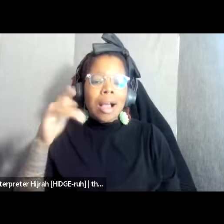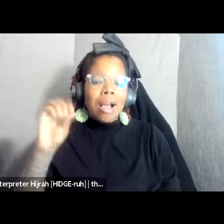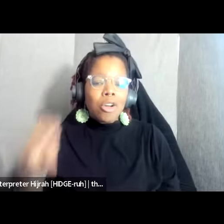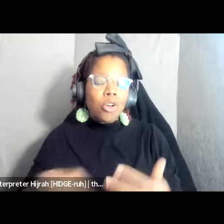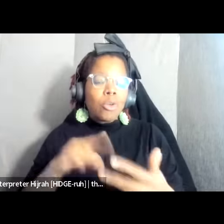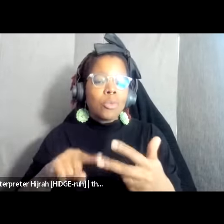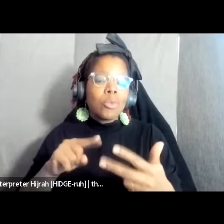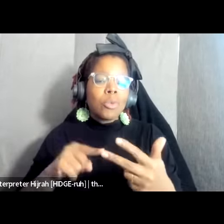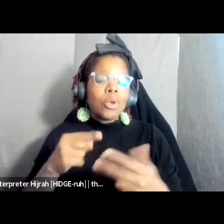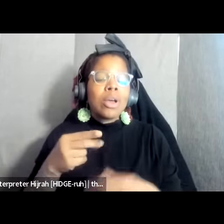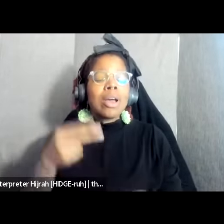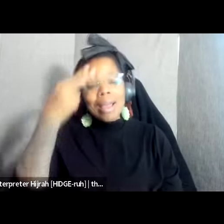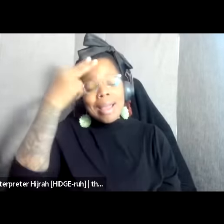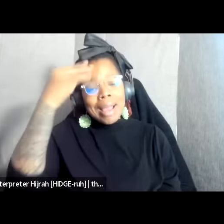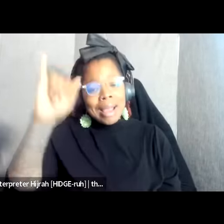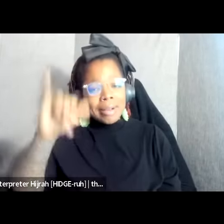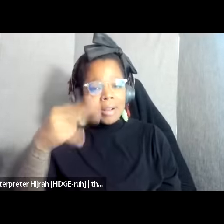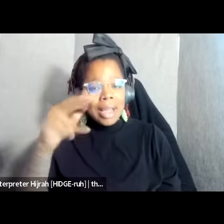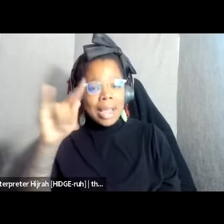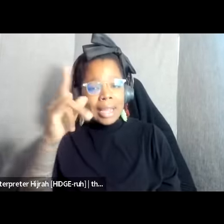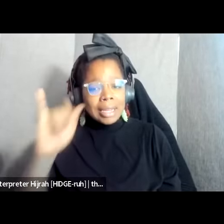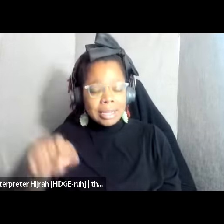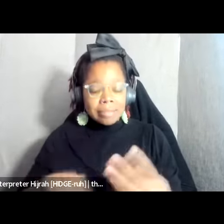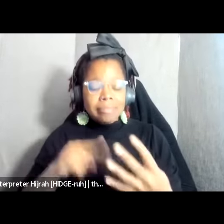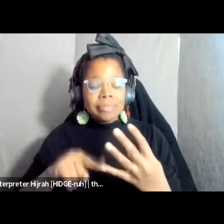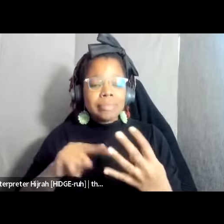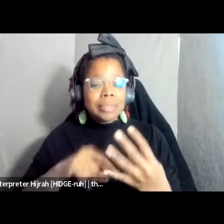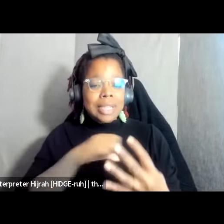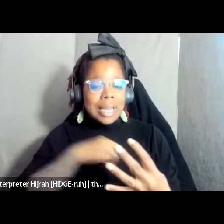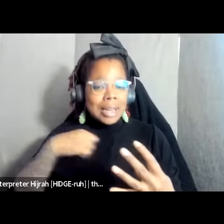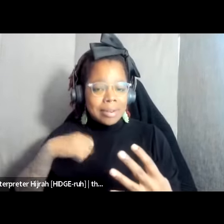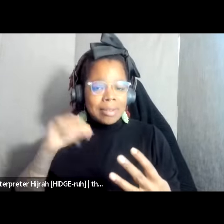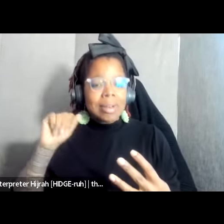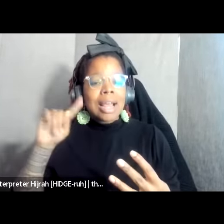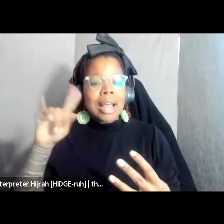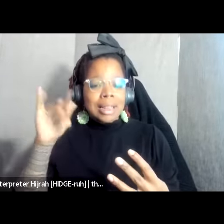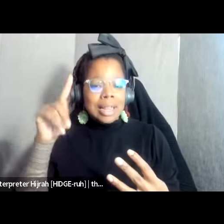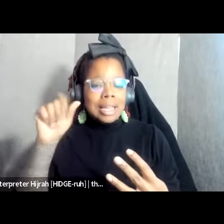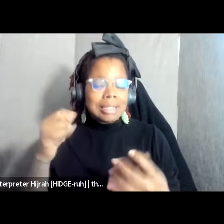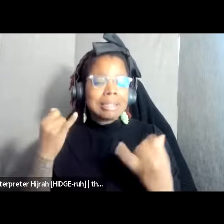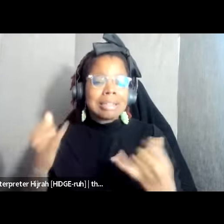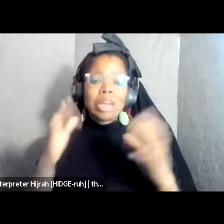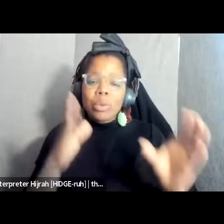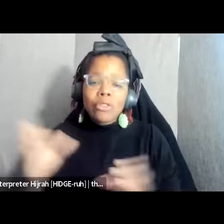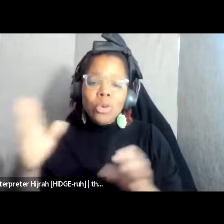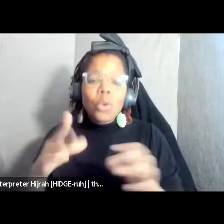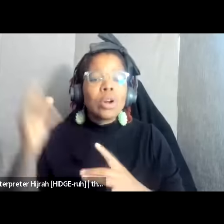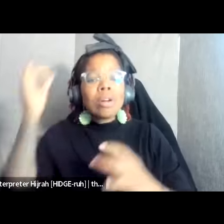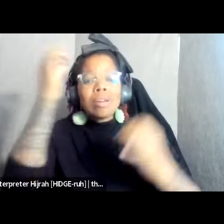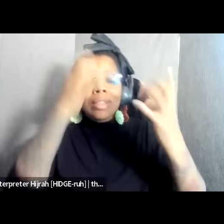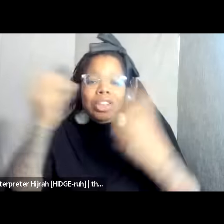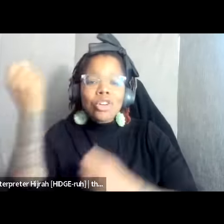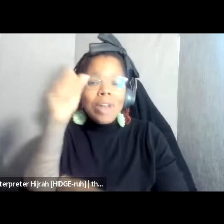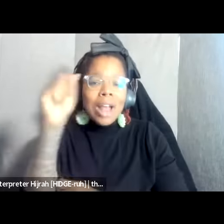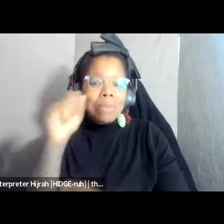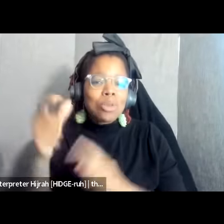we are joined by organizers thinkers activists from the front lines of critical struggles we're